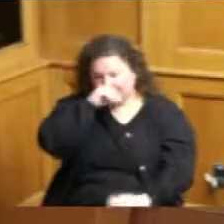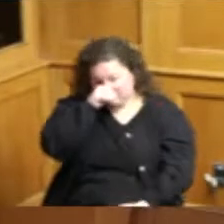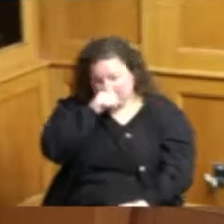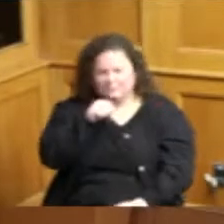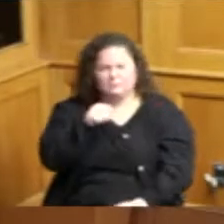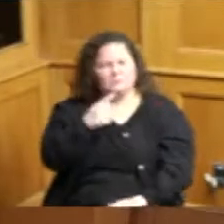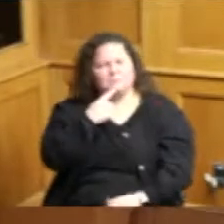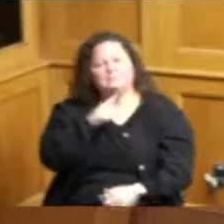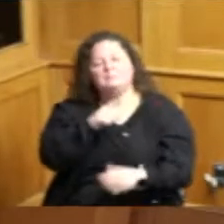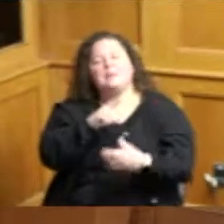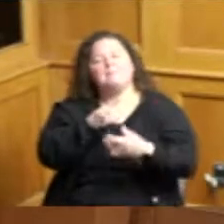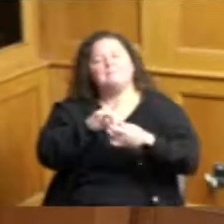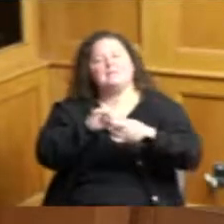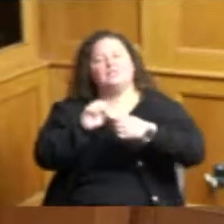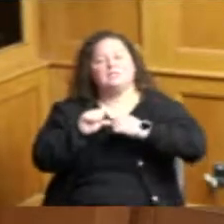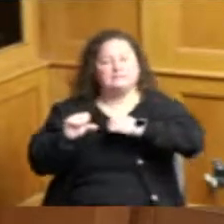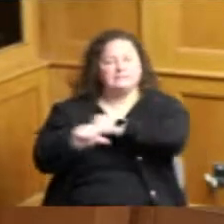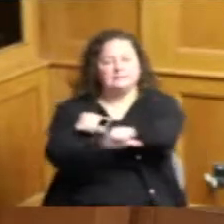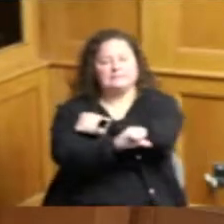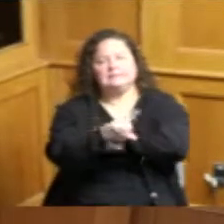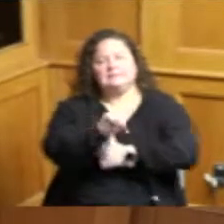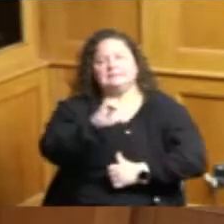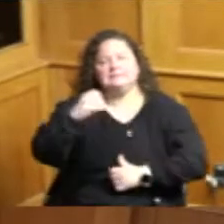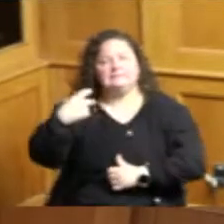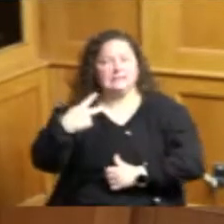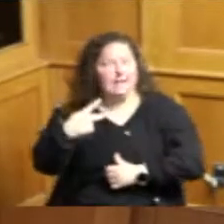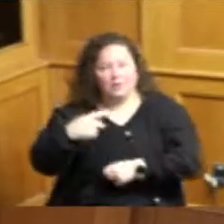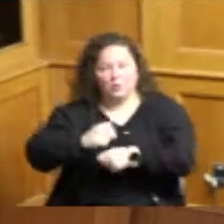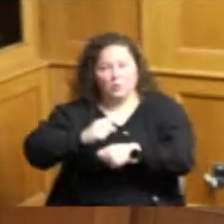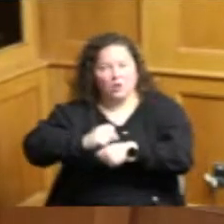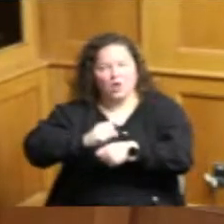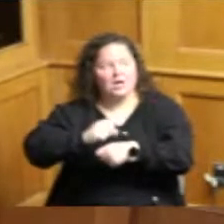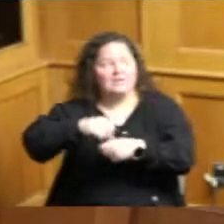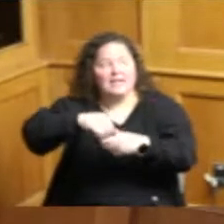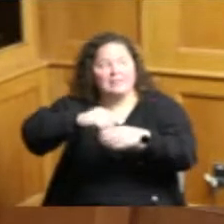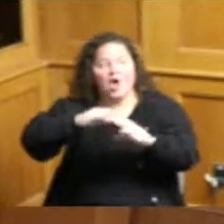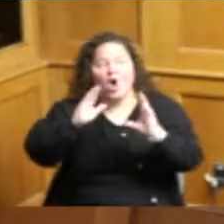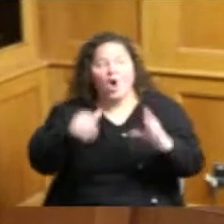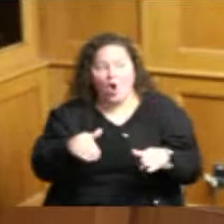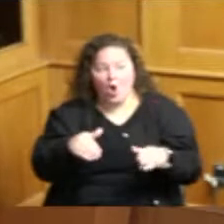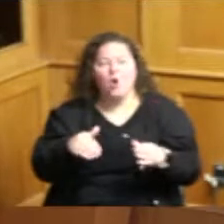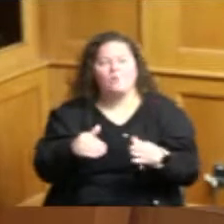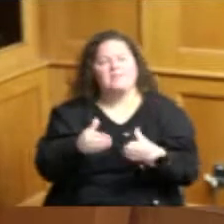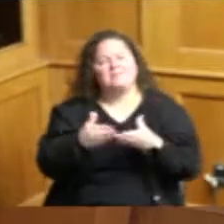and improvements to homes that are happening so I just think that's important you have a whole week